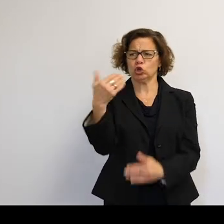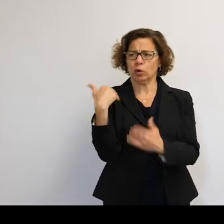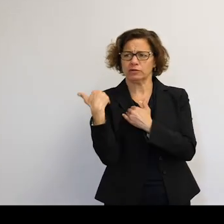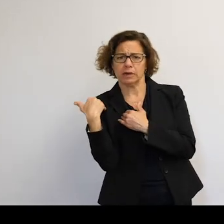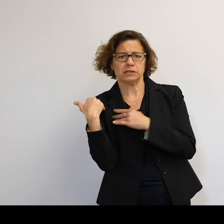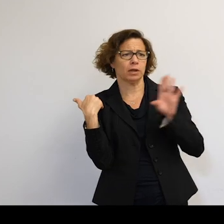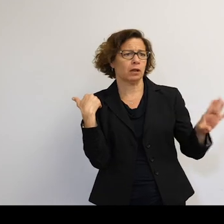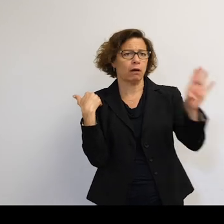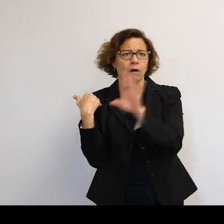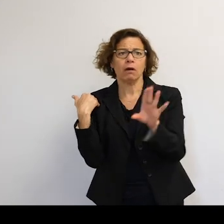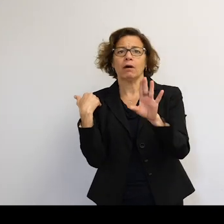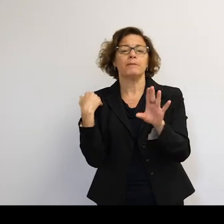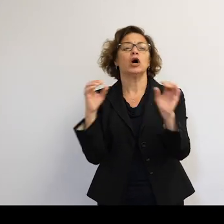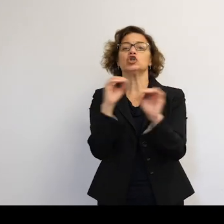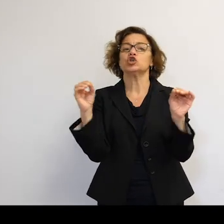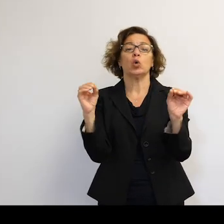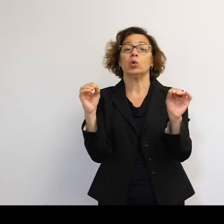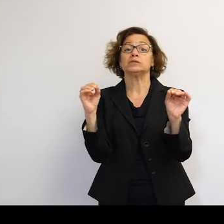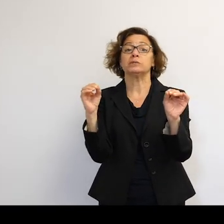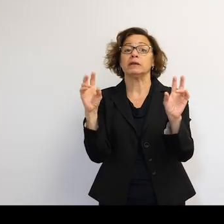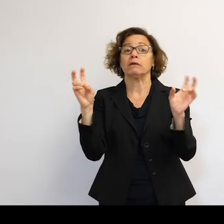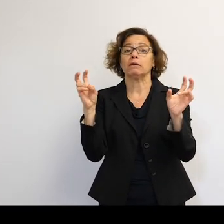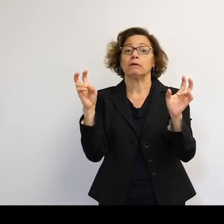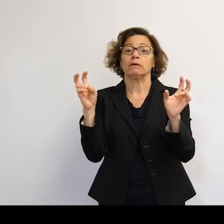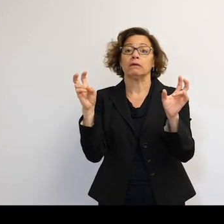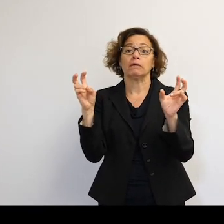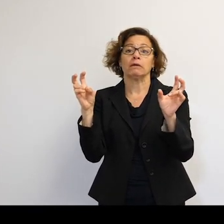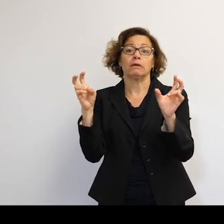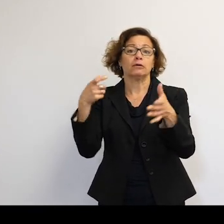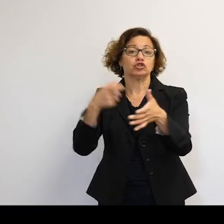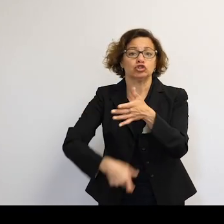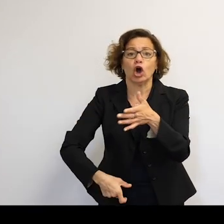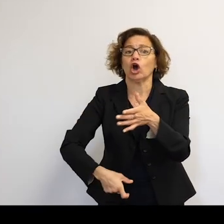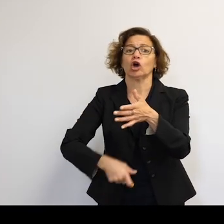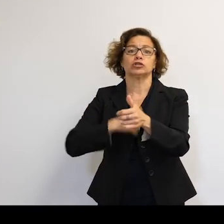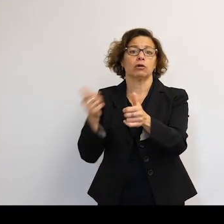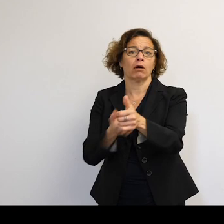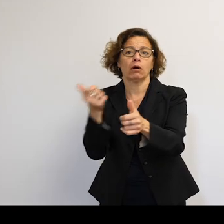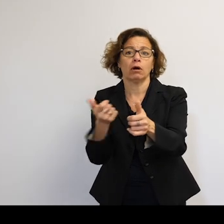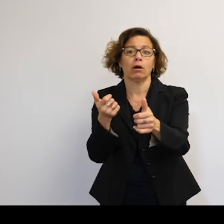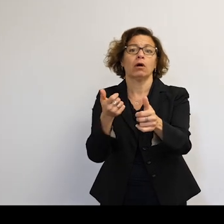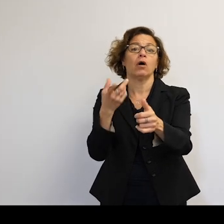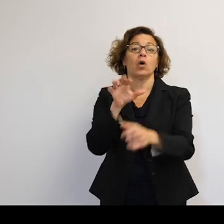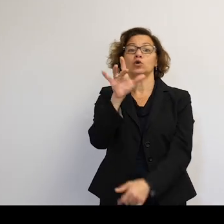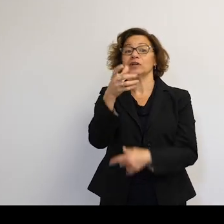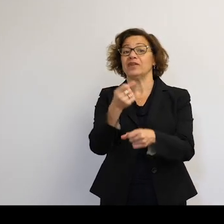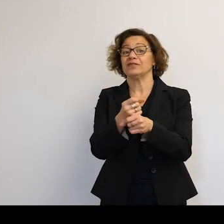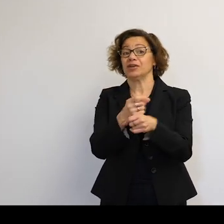but no one's ever been-- seen that through to its conclusion. All of these 25-year guidelines that are heavily